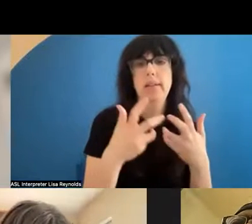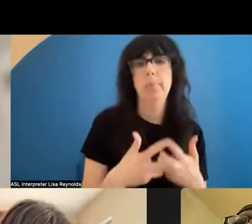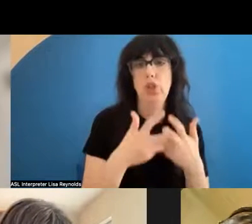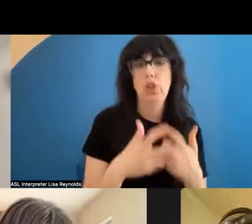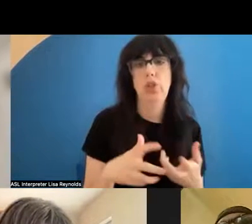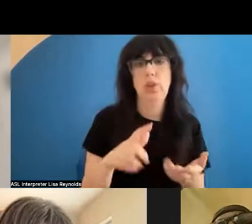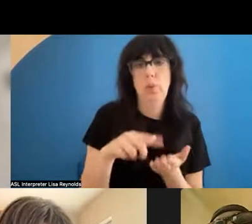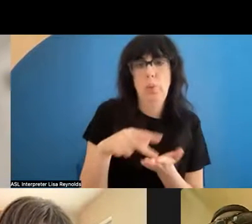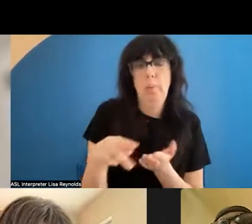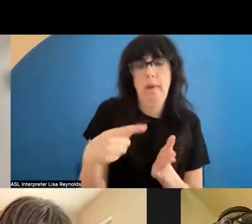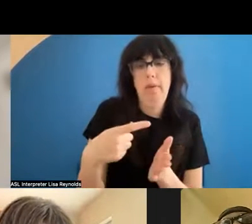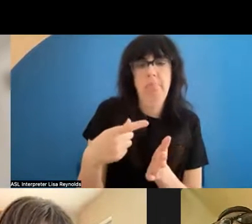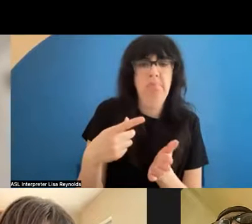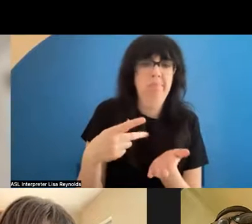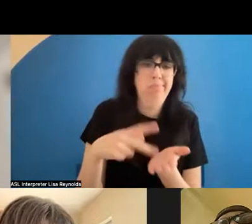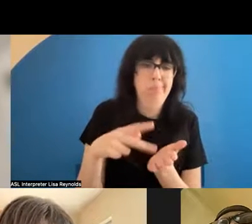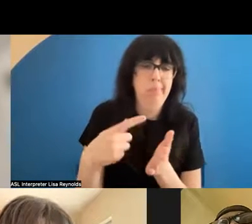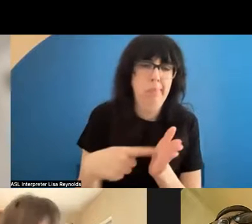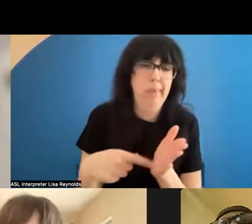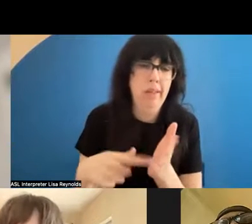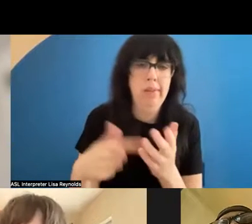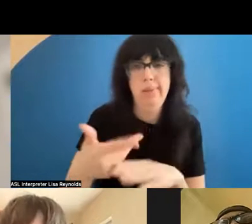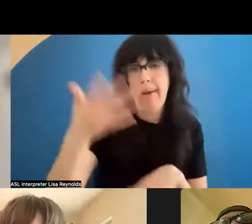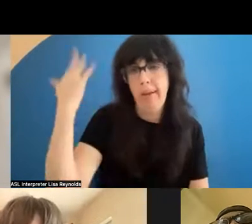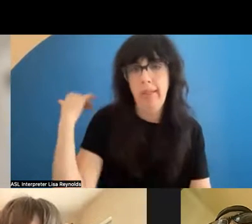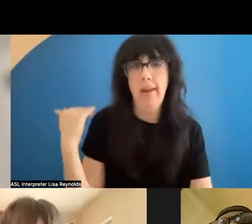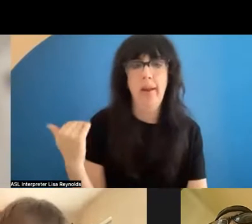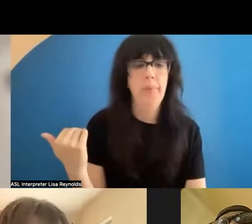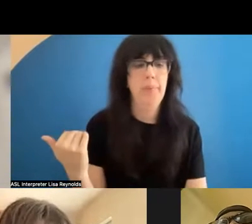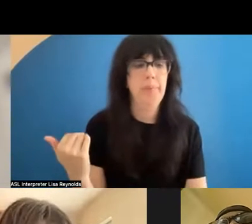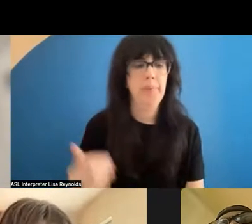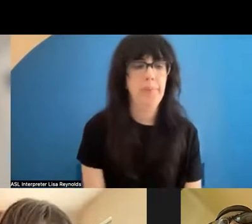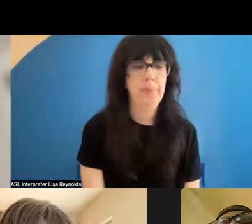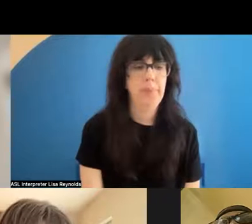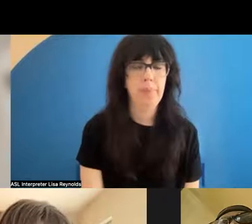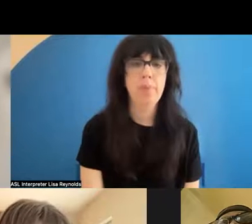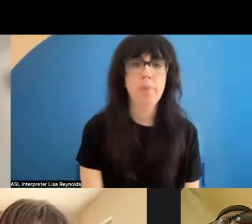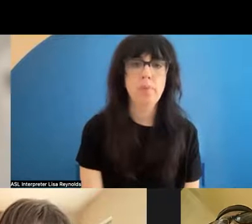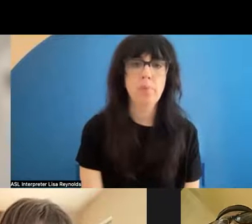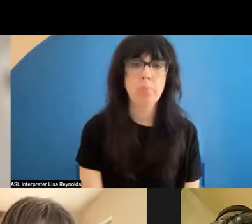to pay the bills back in the day, you know,